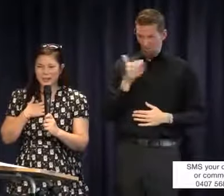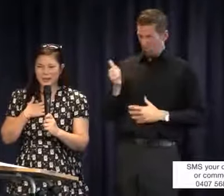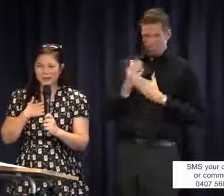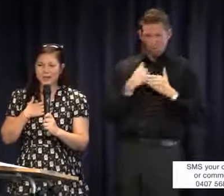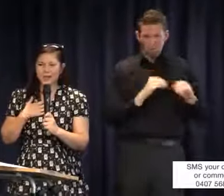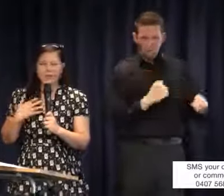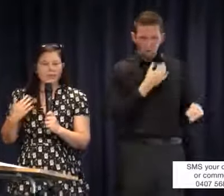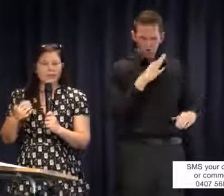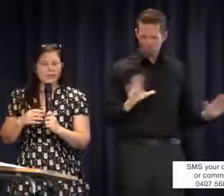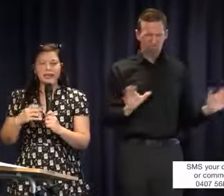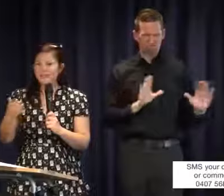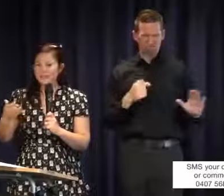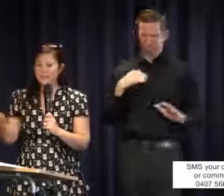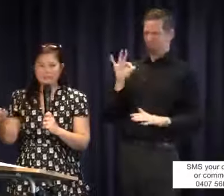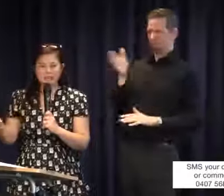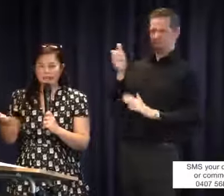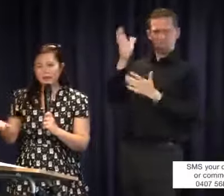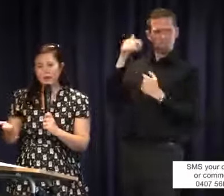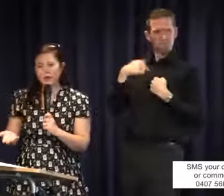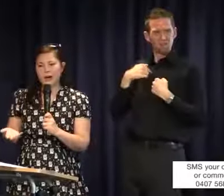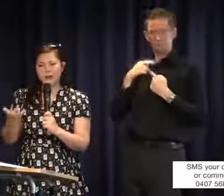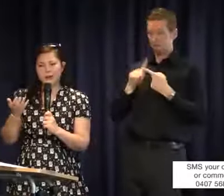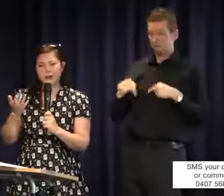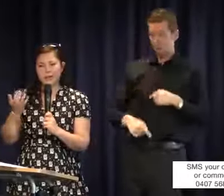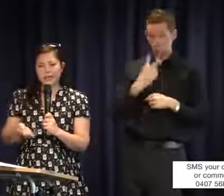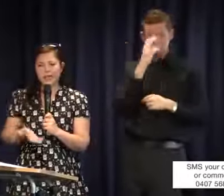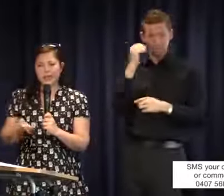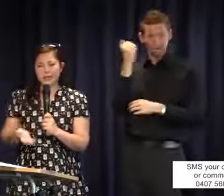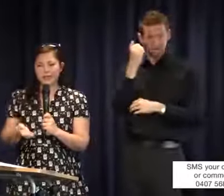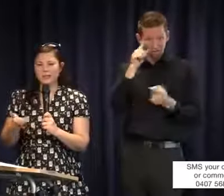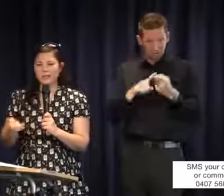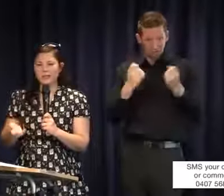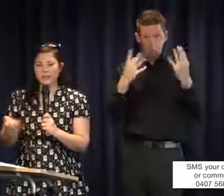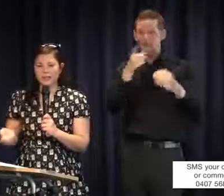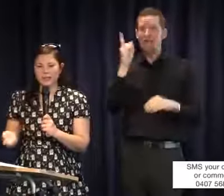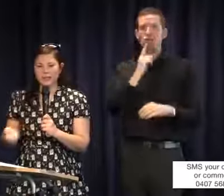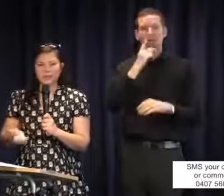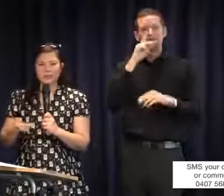shape or form. This is still today there is nowhere for hearing families to learn Auslan.